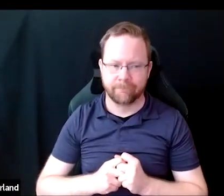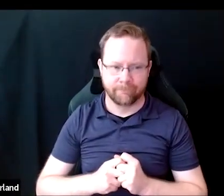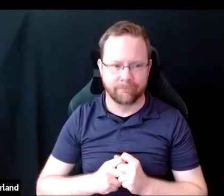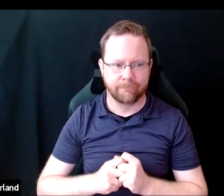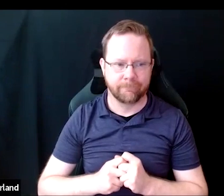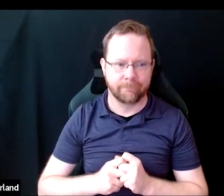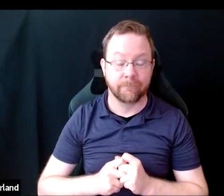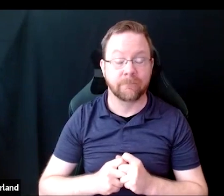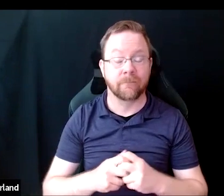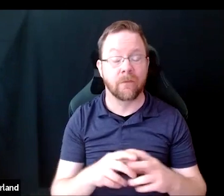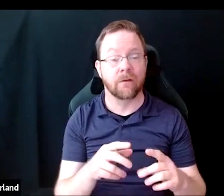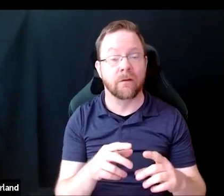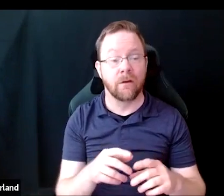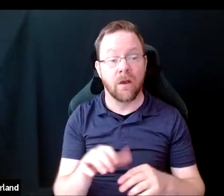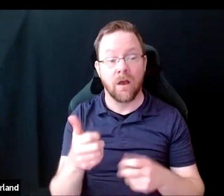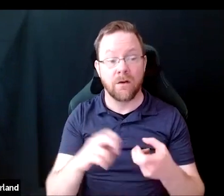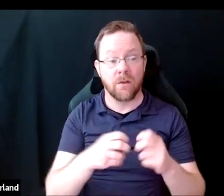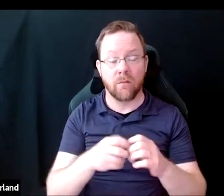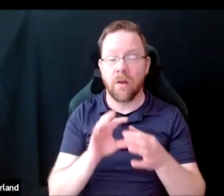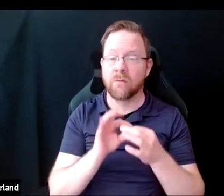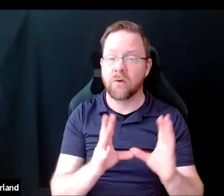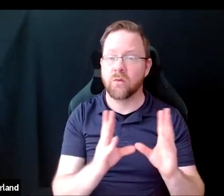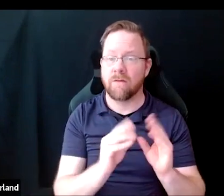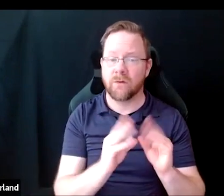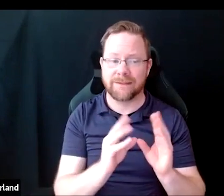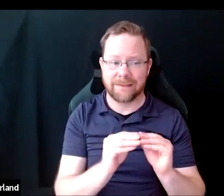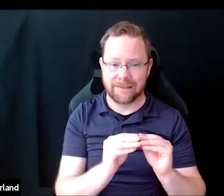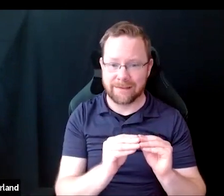Another issue is with conferences. Conferences are really important